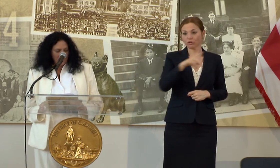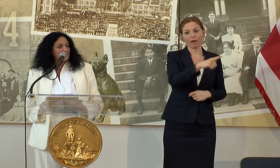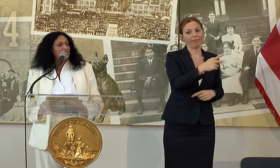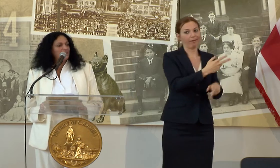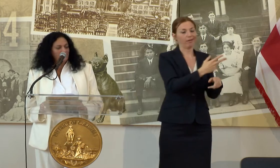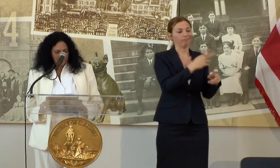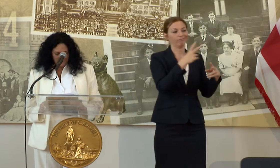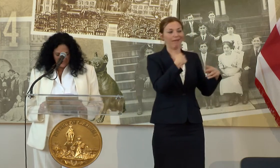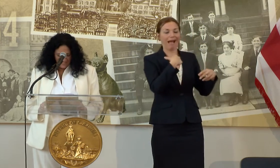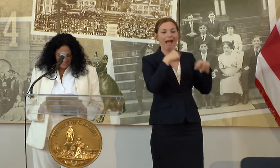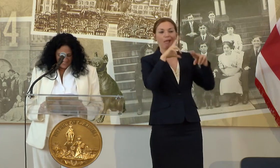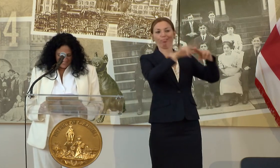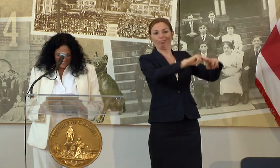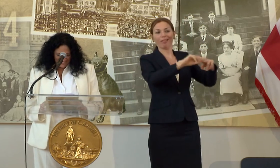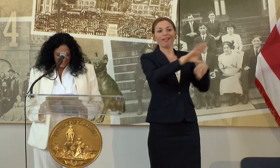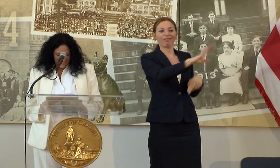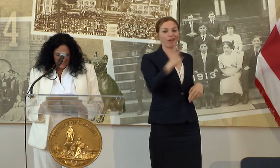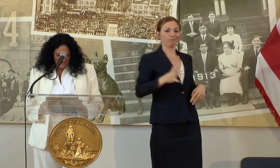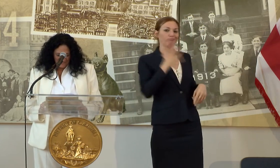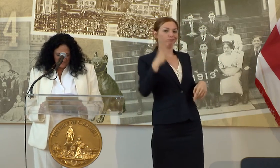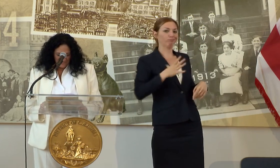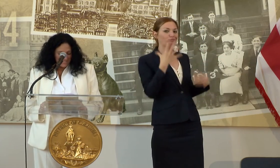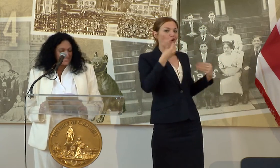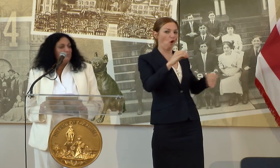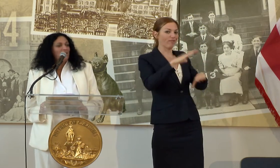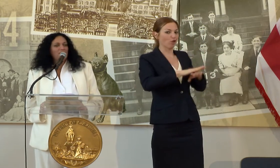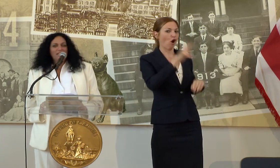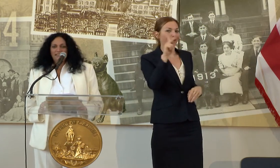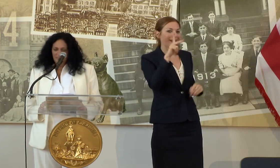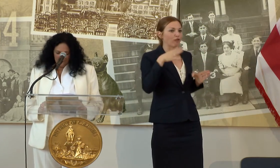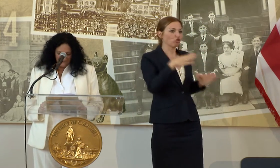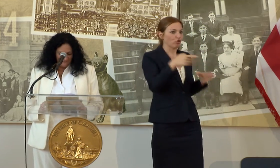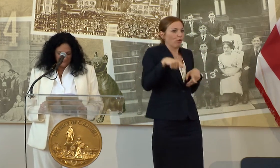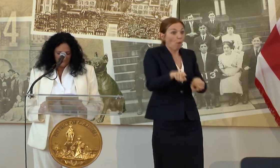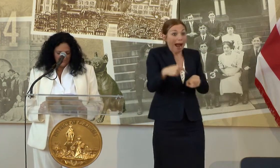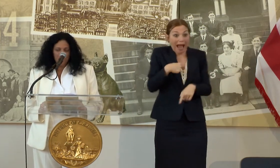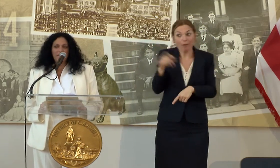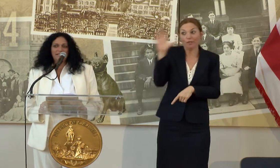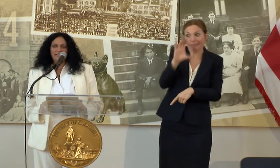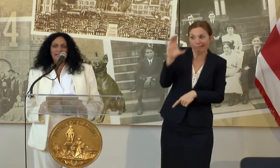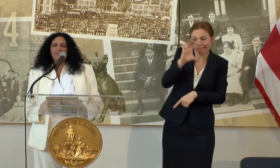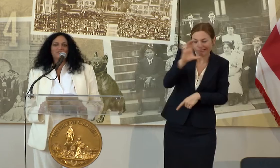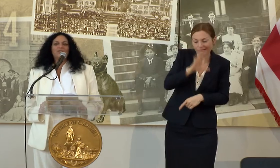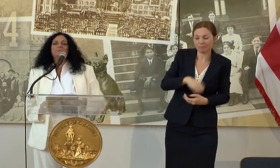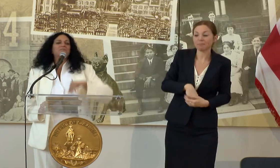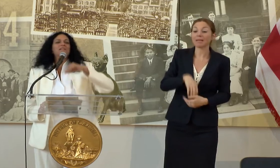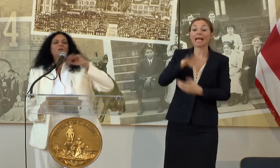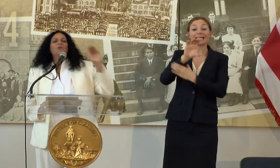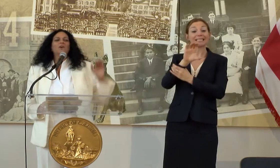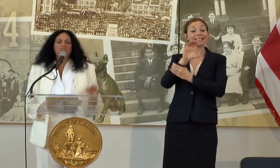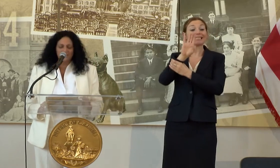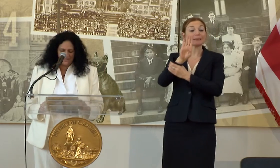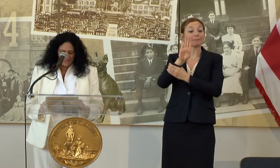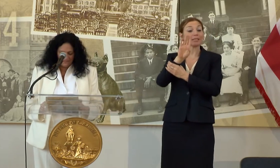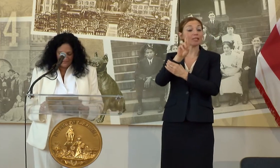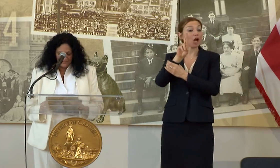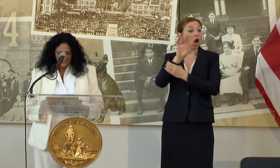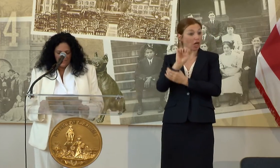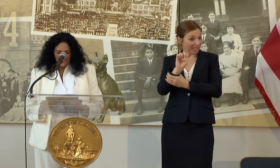WHILE I WAS LOOKING. CBRE, AMAZING, THEY TRAIPSED ME ALL OVER THE CITY.